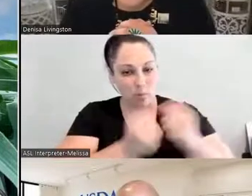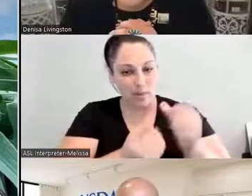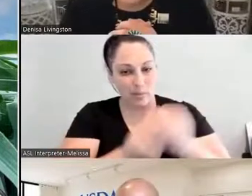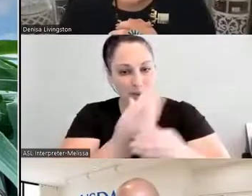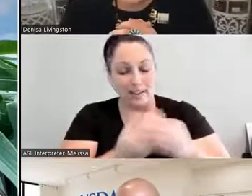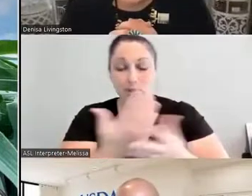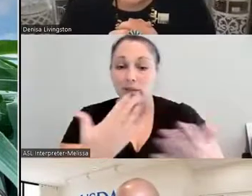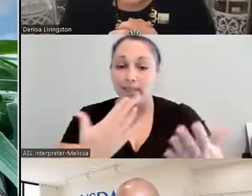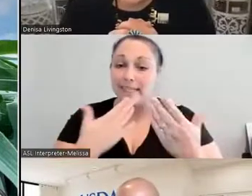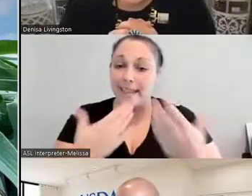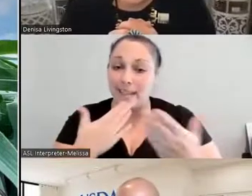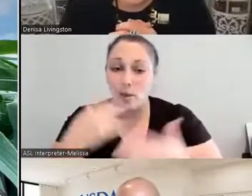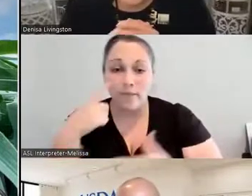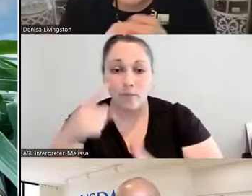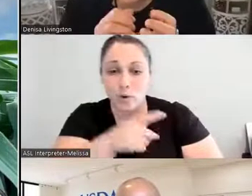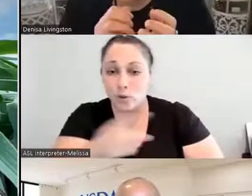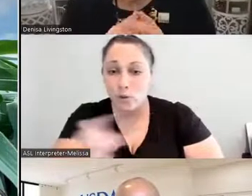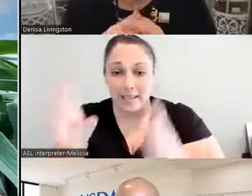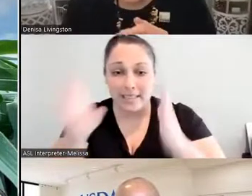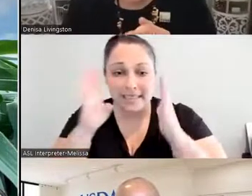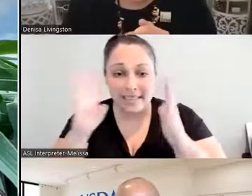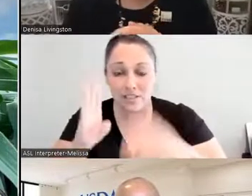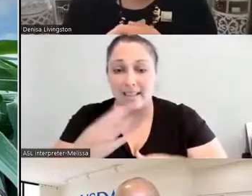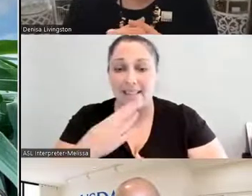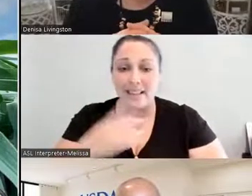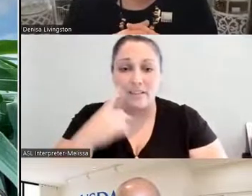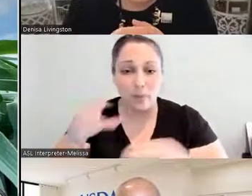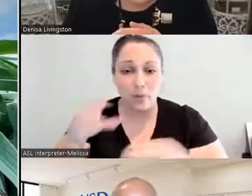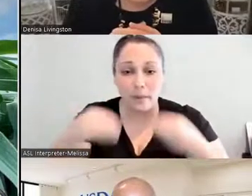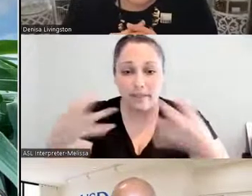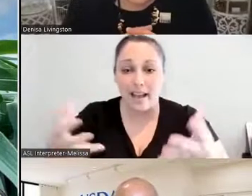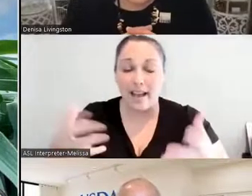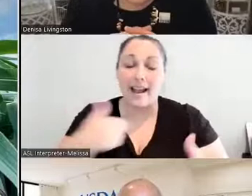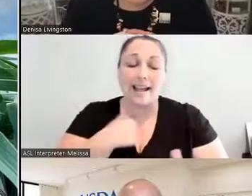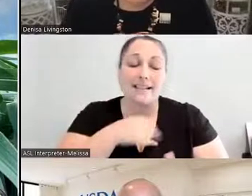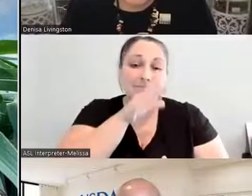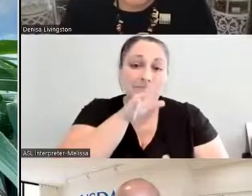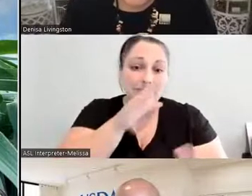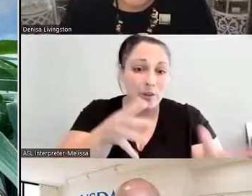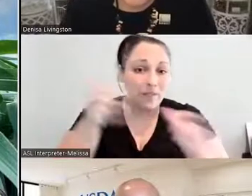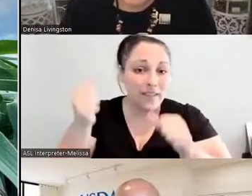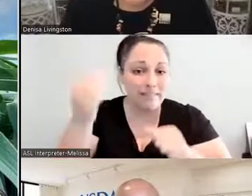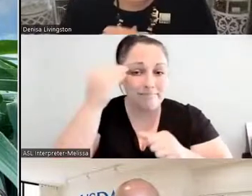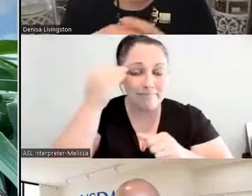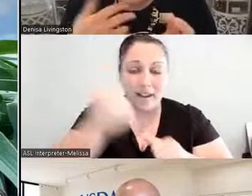I know our people say, "You speak so fast." And I always say, "I'm sorry, but the Navajo Nation Council gives me five